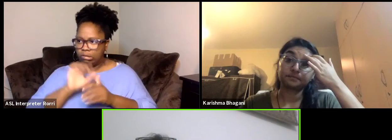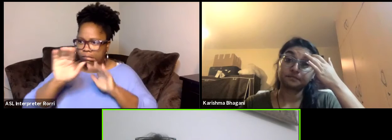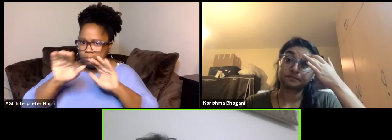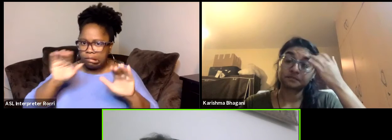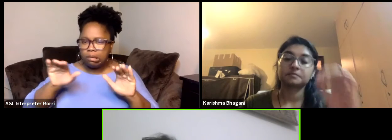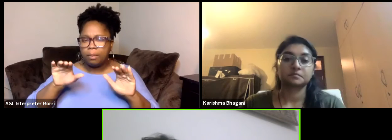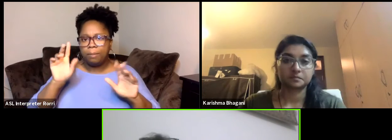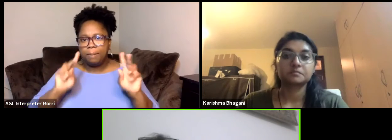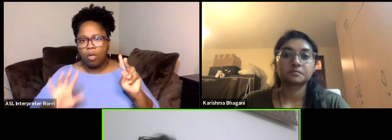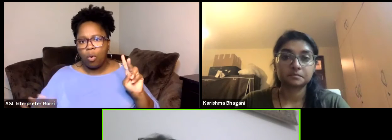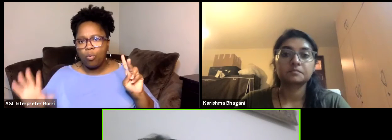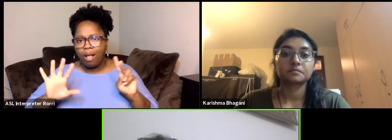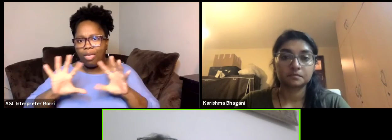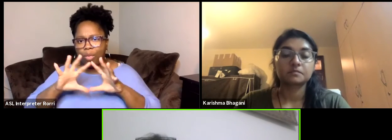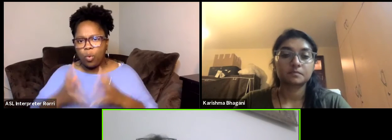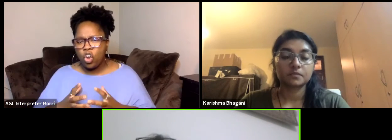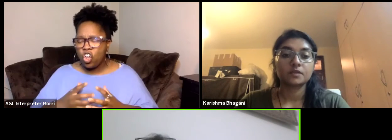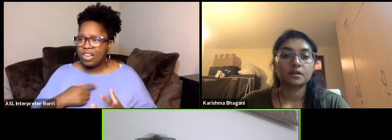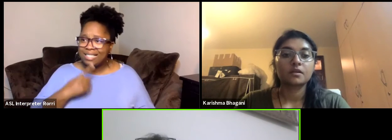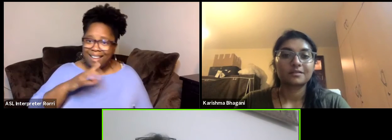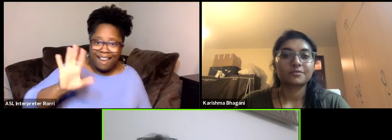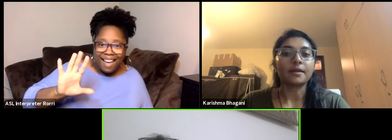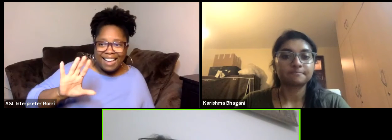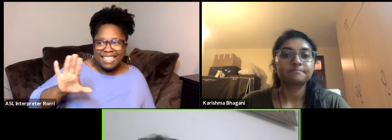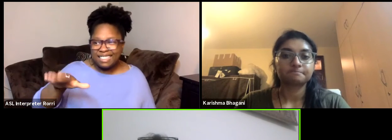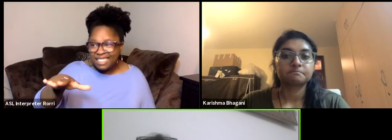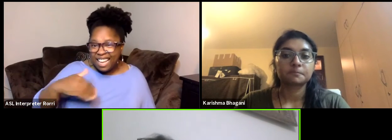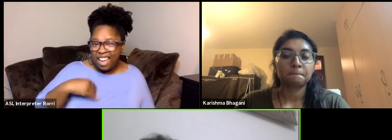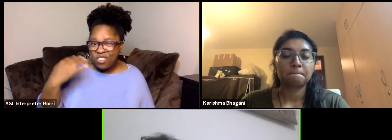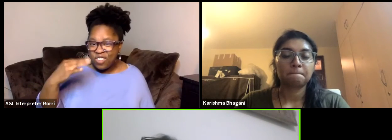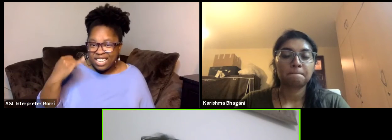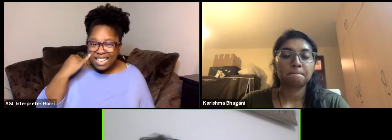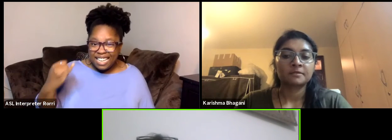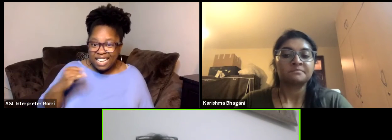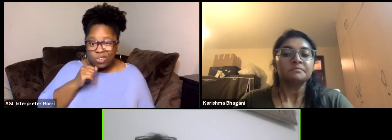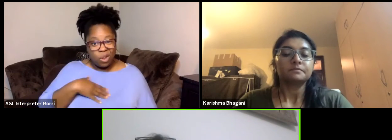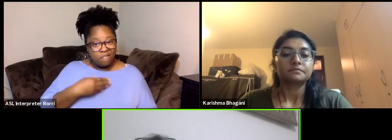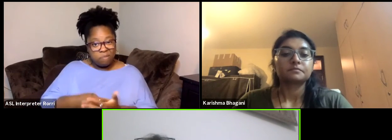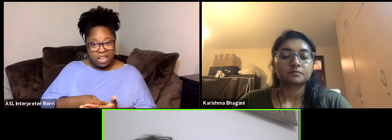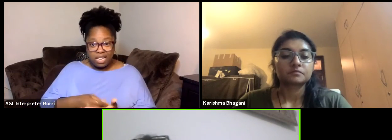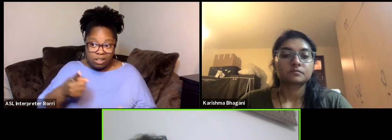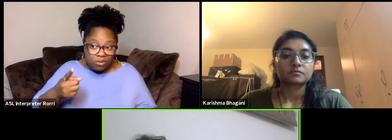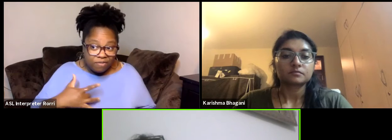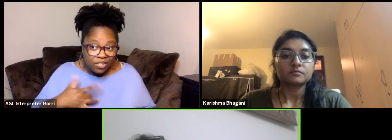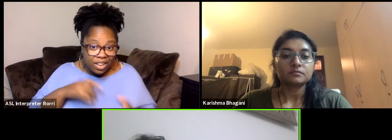I said "Oh hi I have this crazy idea, "what do you think? "I don't have money can you help?" And people helped